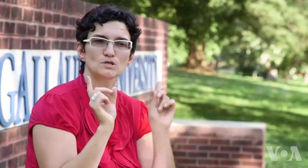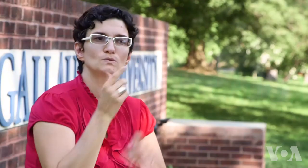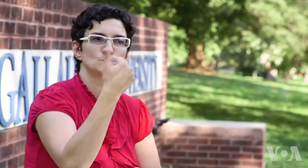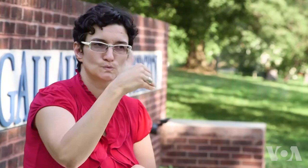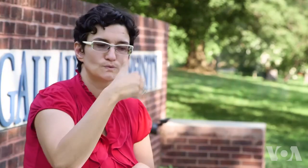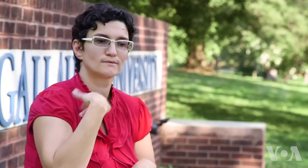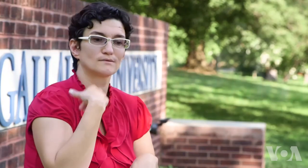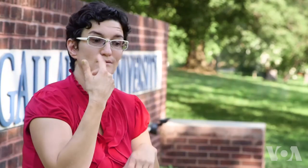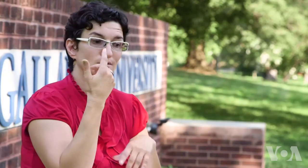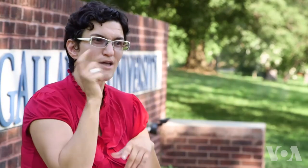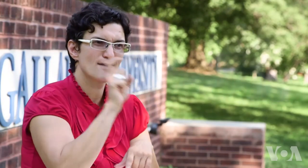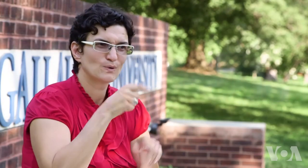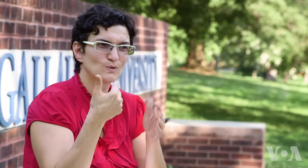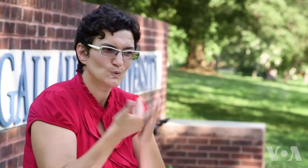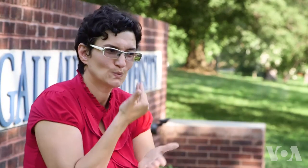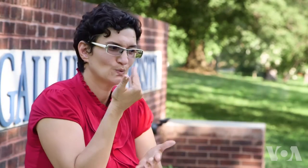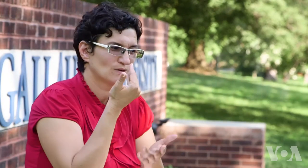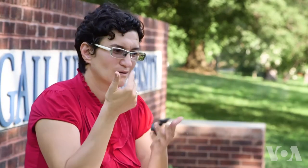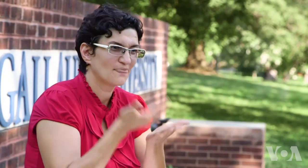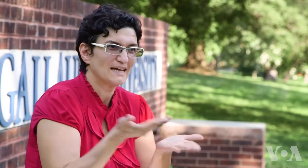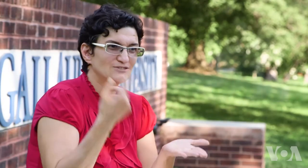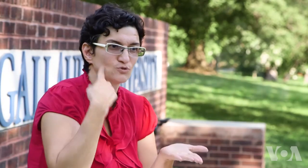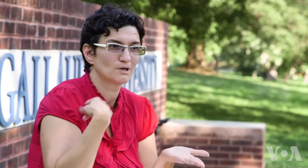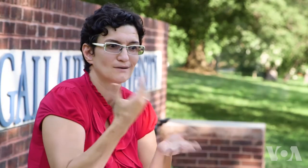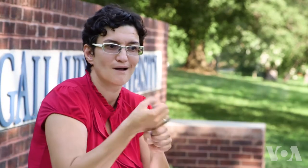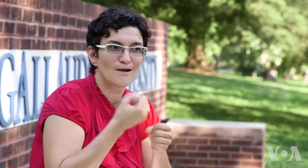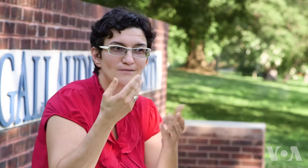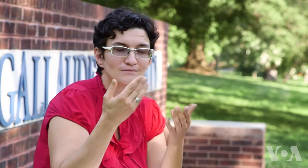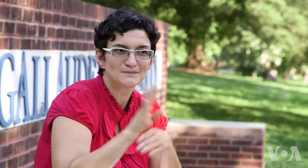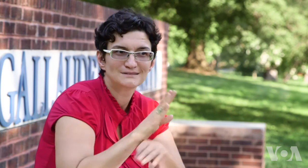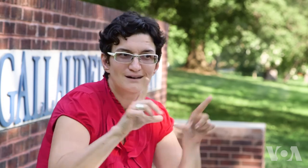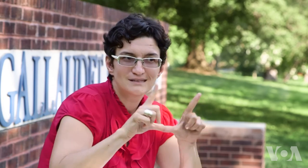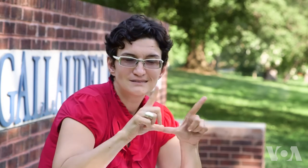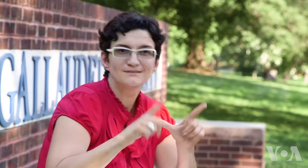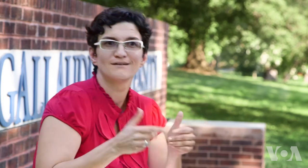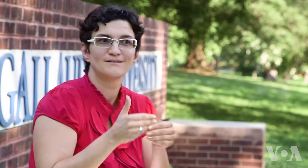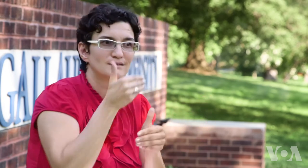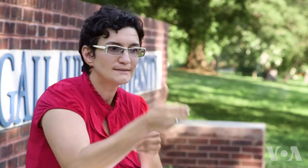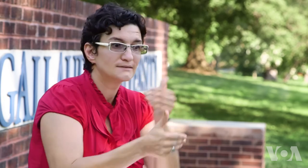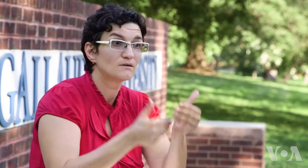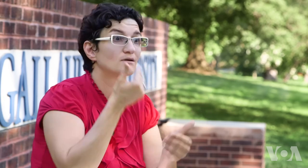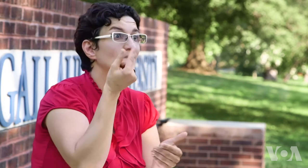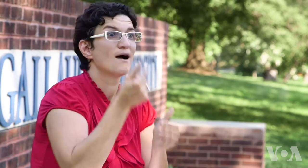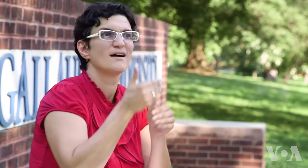So, I'm ready to learn how to start a new business for example I want to have my own bakery.